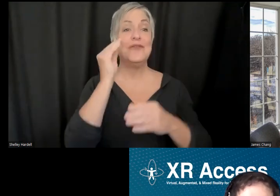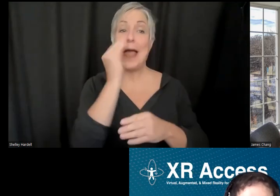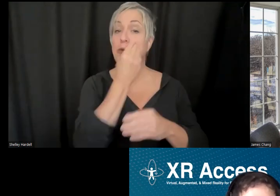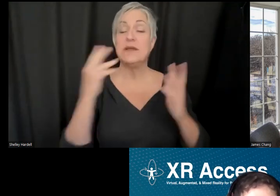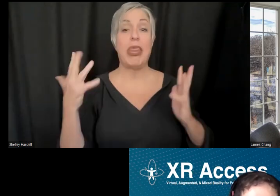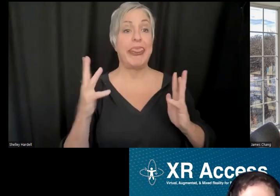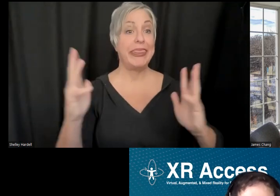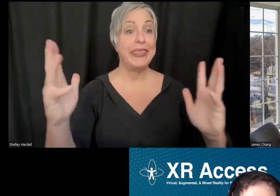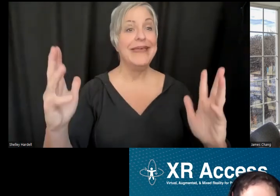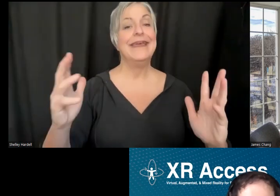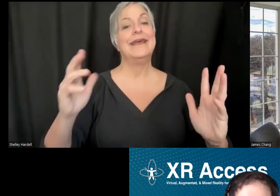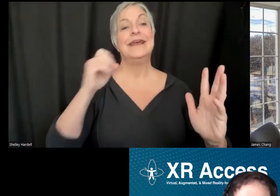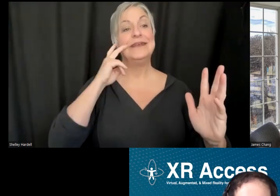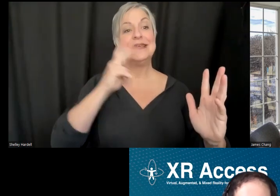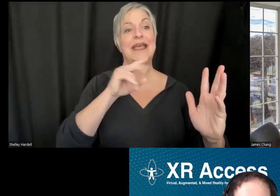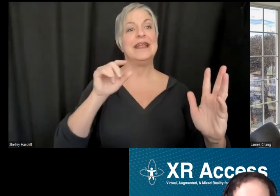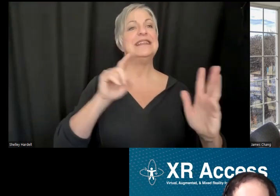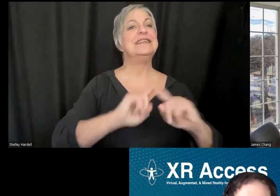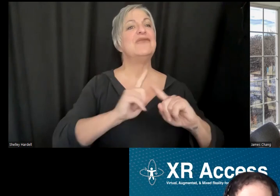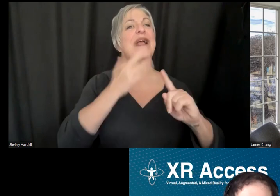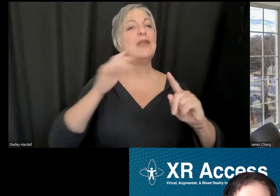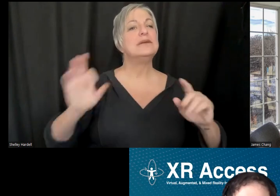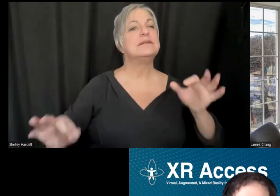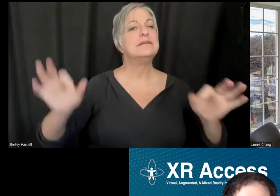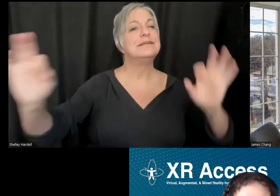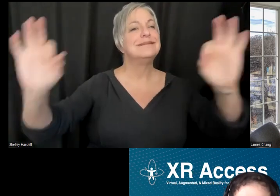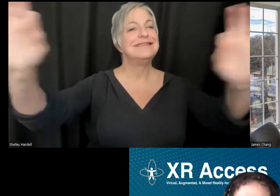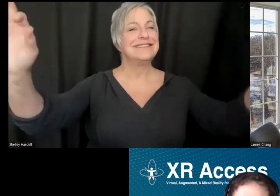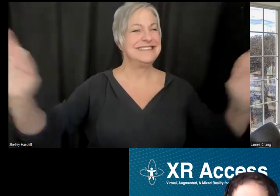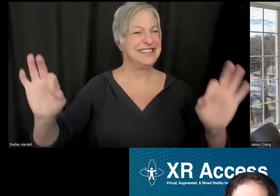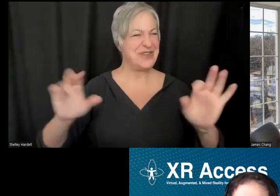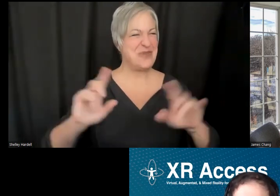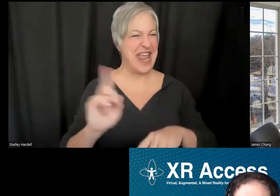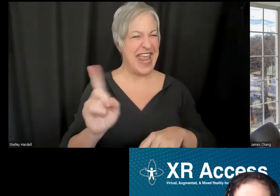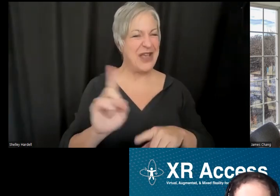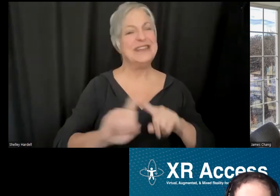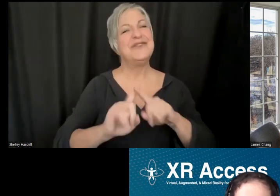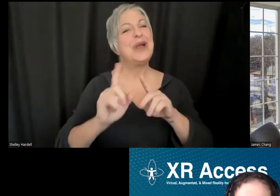it'll show the colors, or if you other modes. The issue wasn't